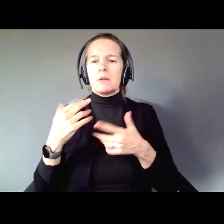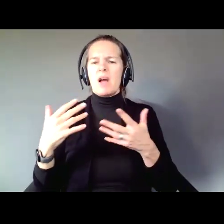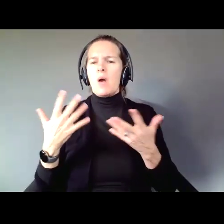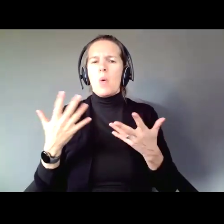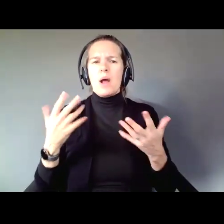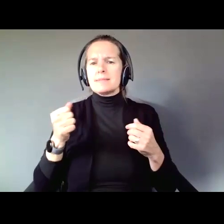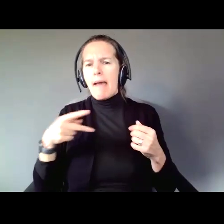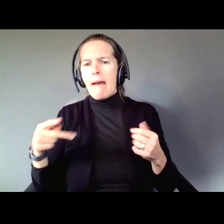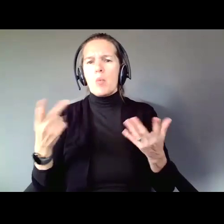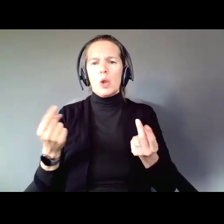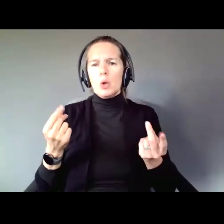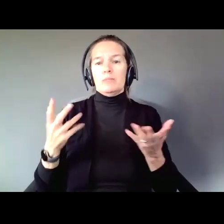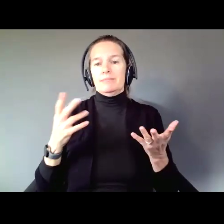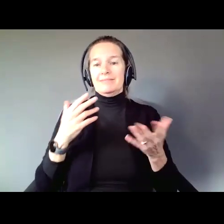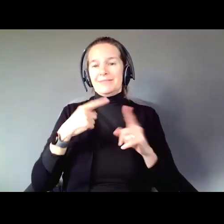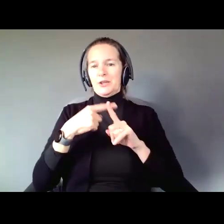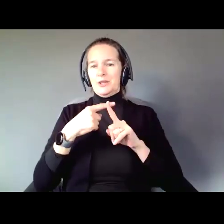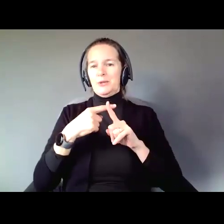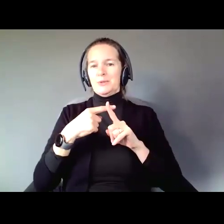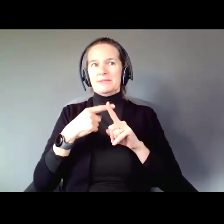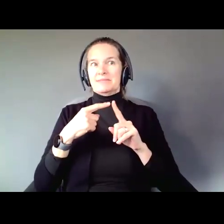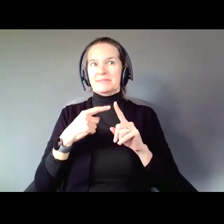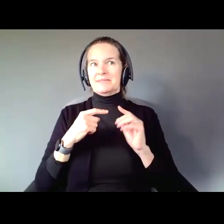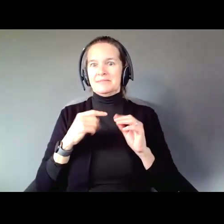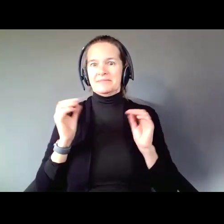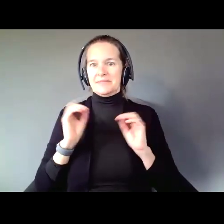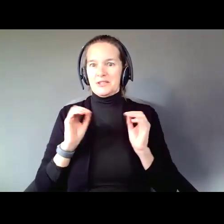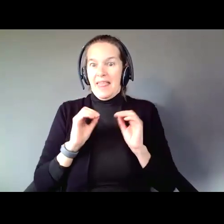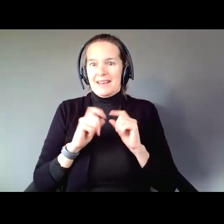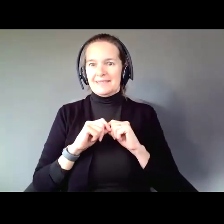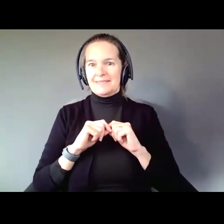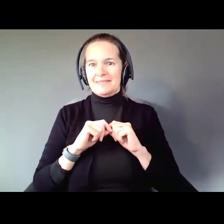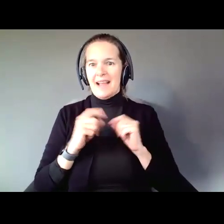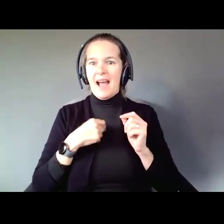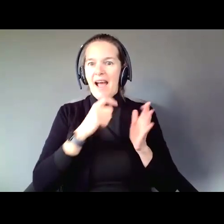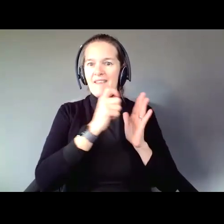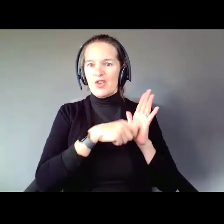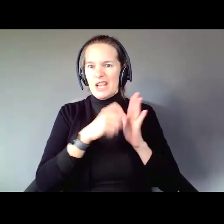What do you do. I have good news for you. There isn't one. In fact, I have written two books on this subject.